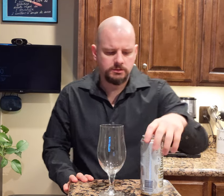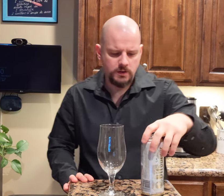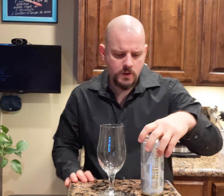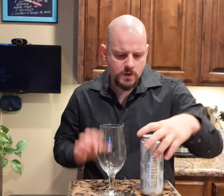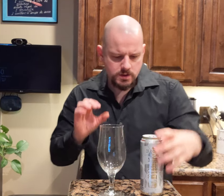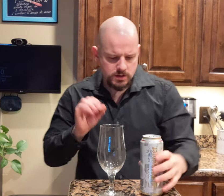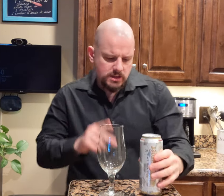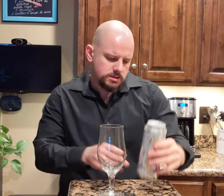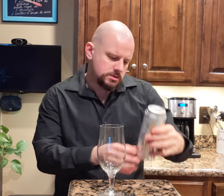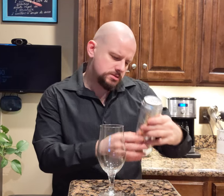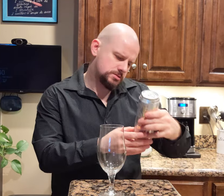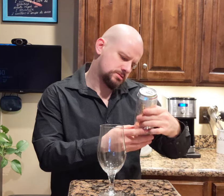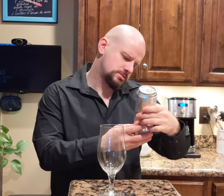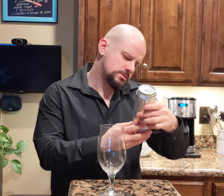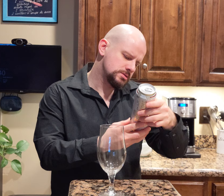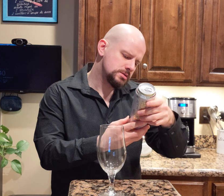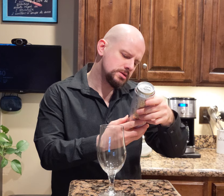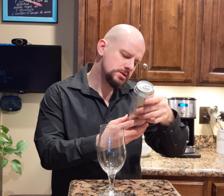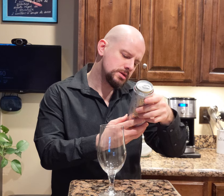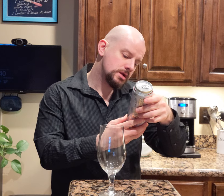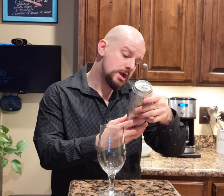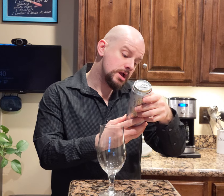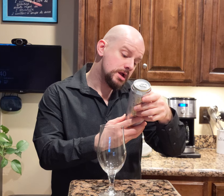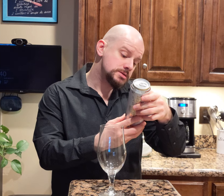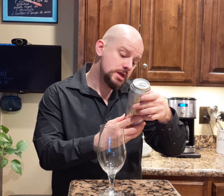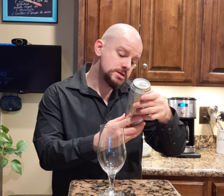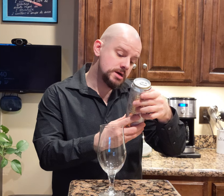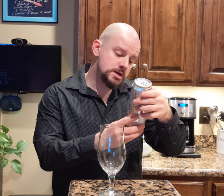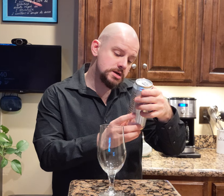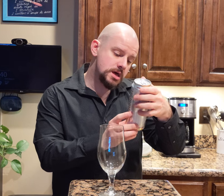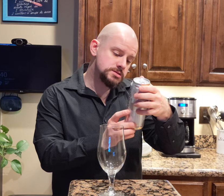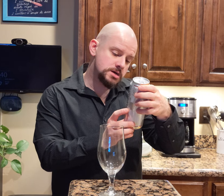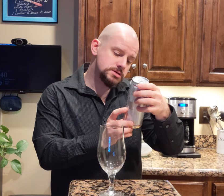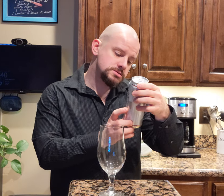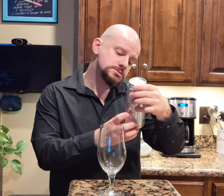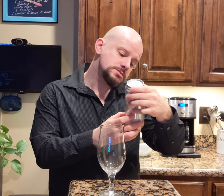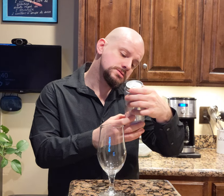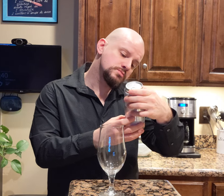OK... [MUMBLING]